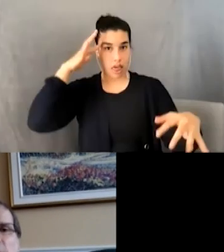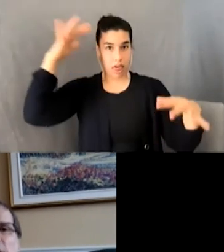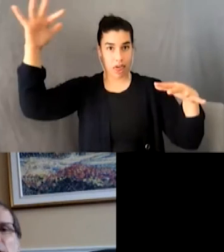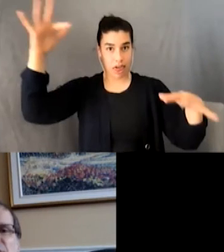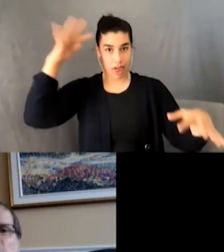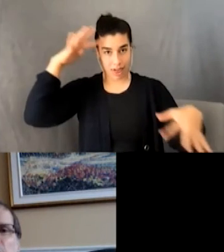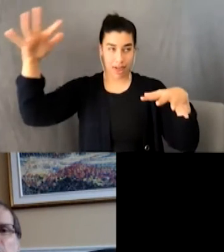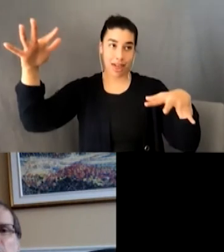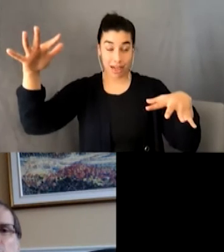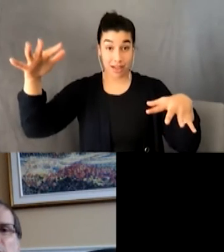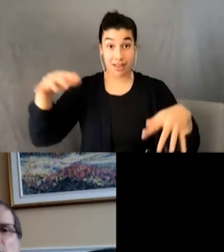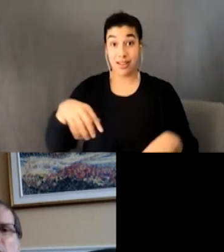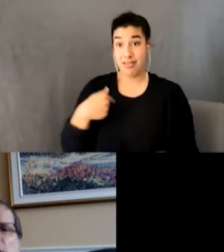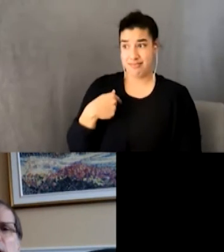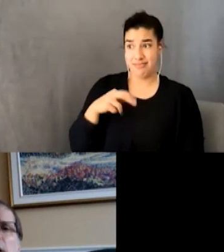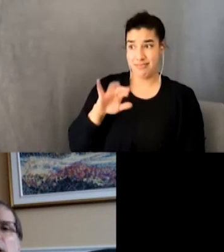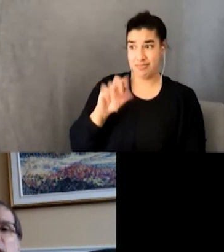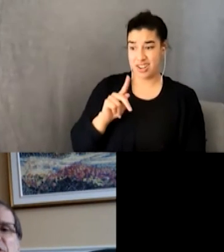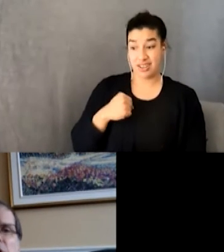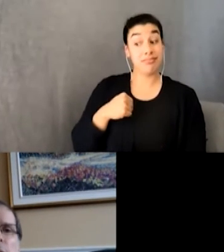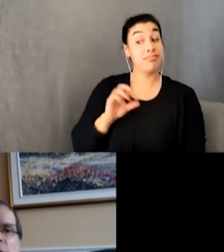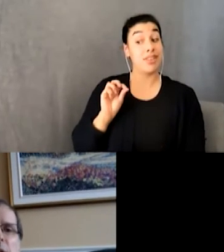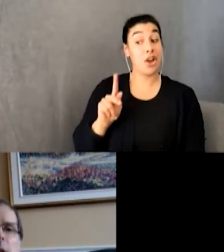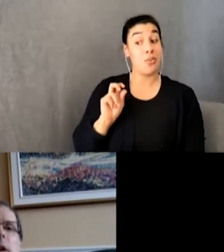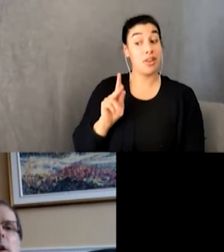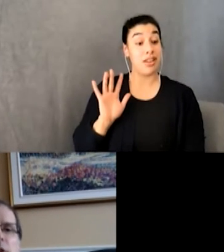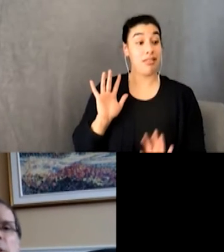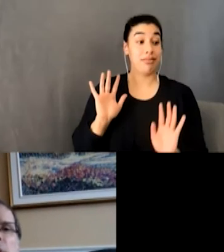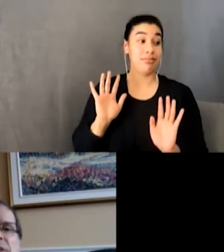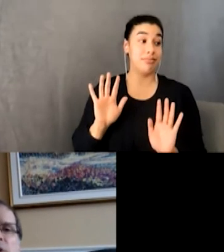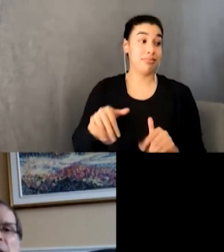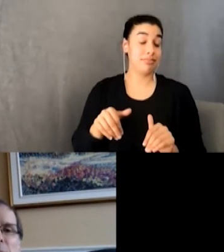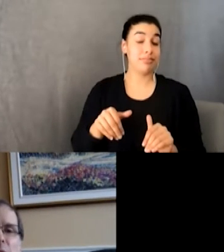and strummed a power chord. “Let’s get going, Rick. You can place your amplifier